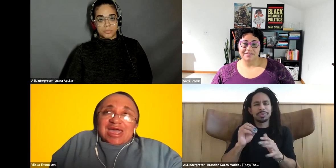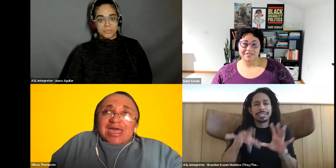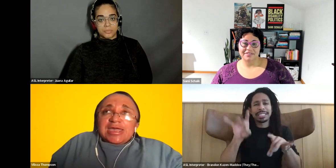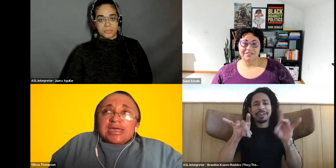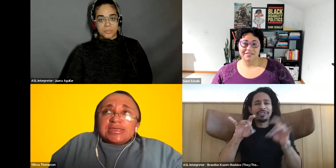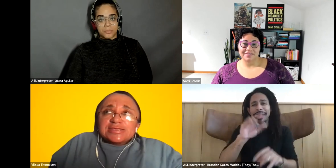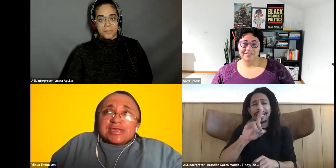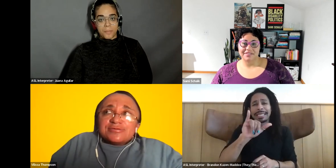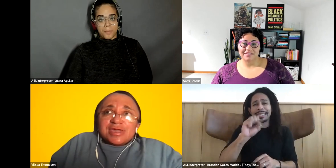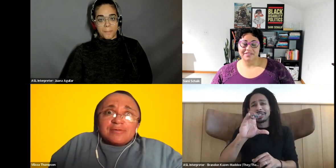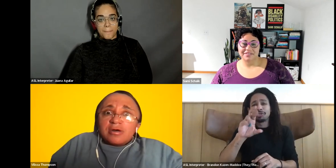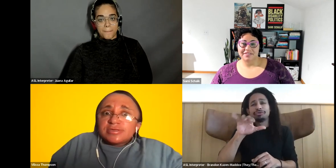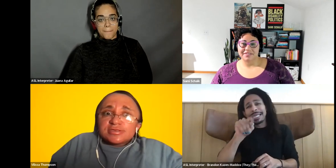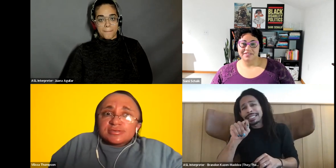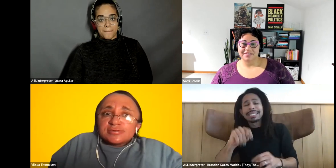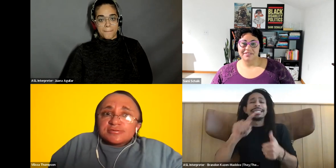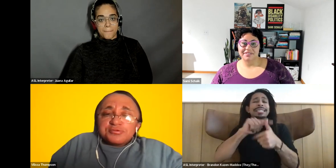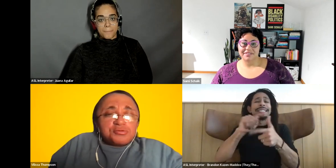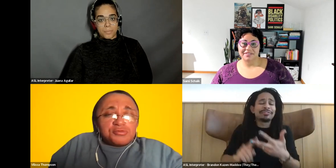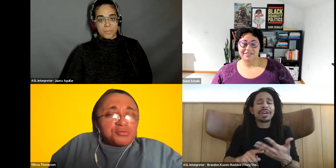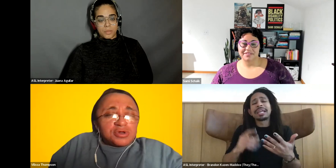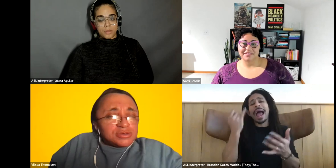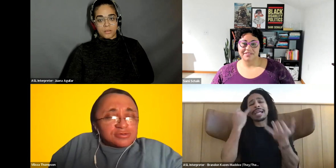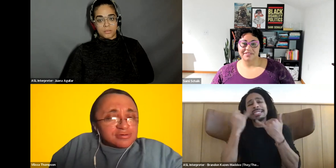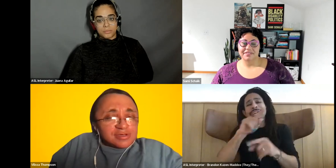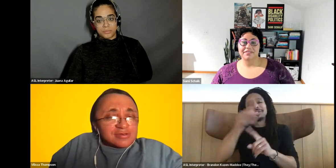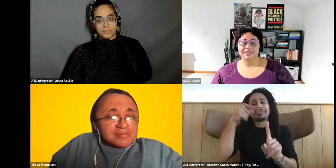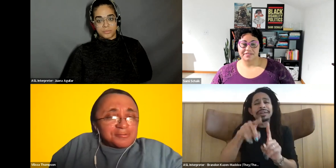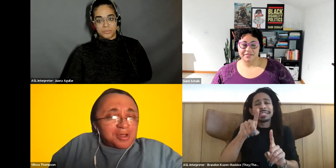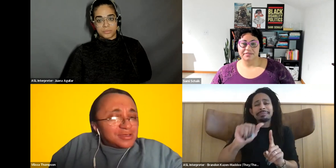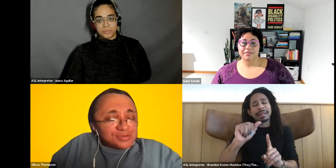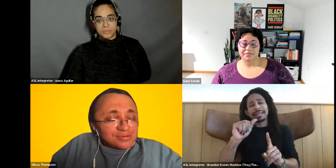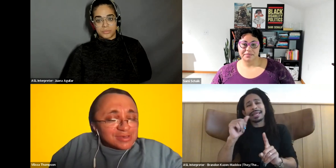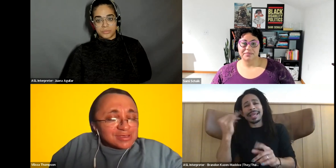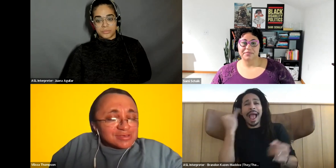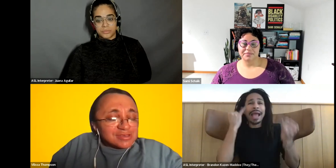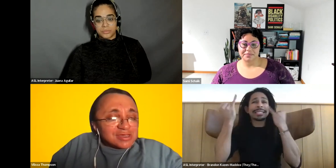Vilissa Thompson: and it's like you have all this. What are you doing? Why are you doing this?